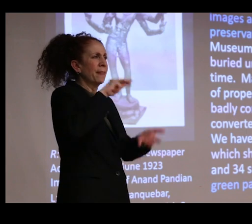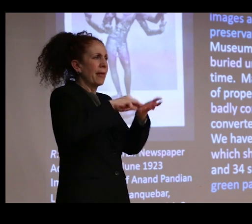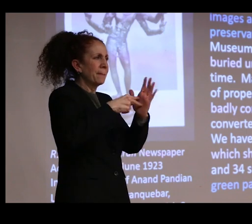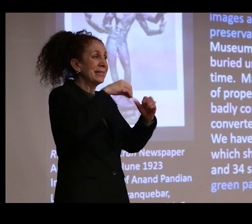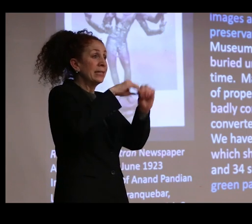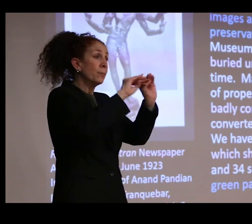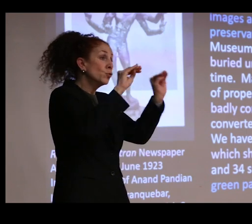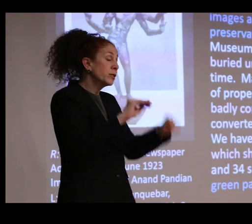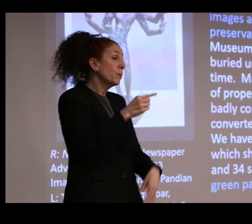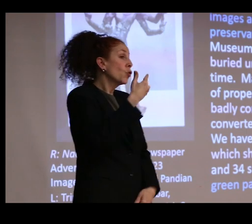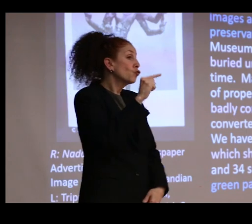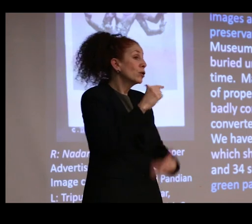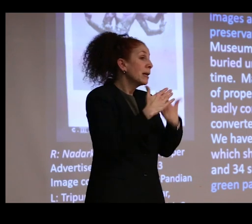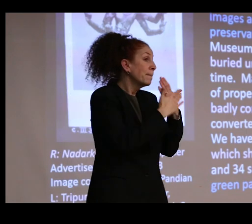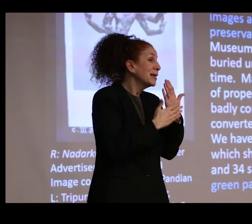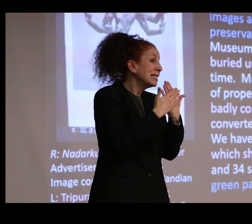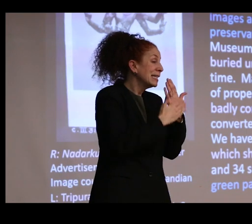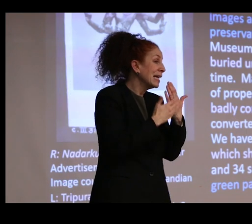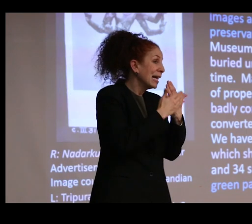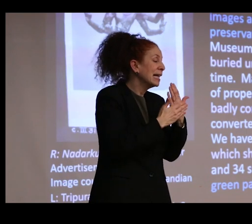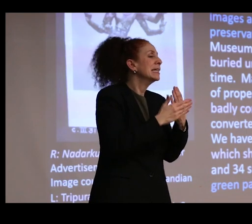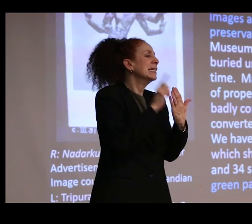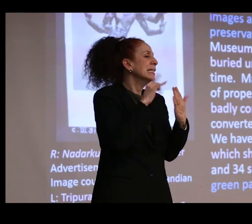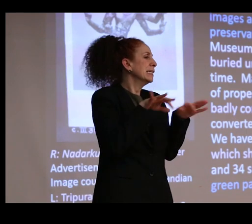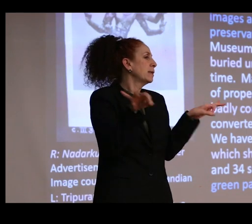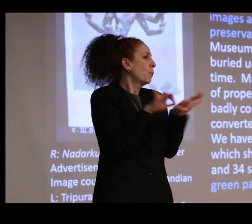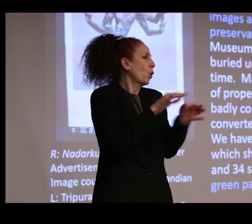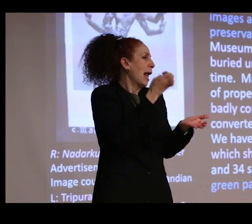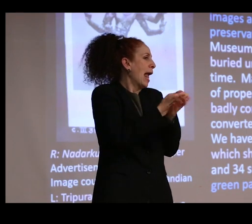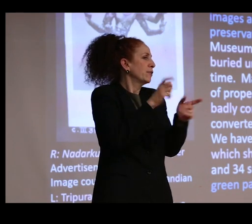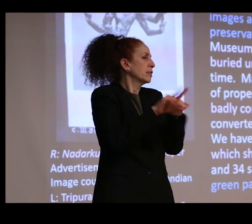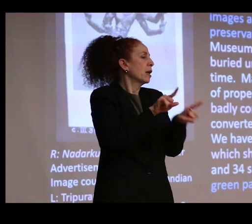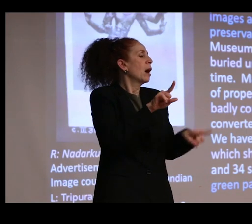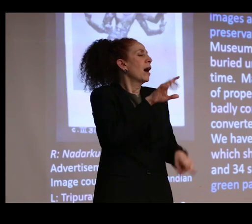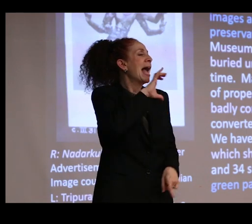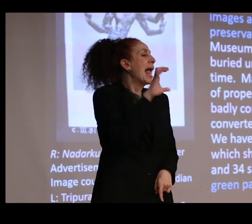green patina, of course, is important as evidence of age and authenticity.